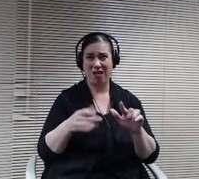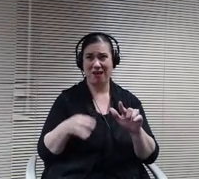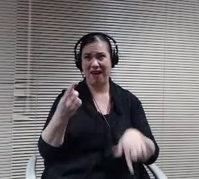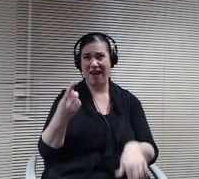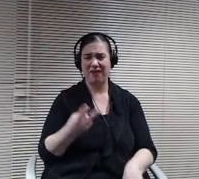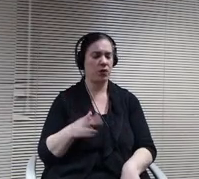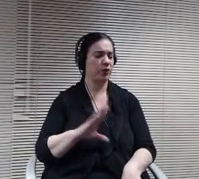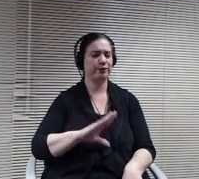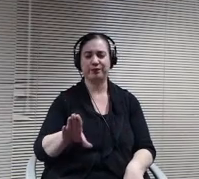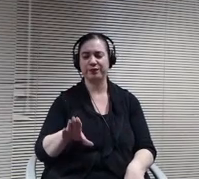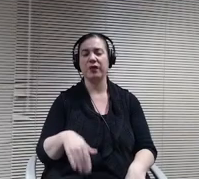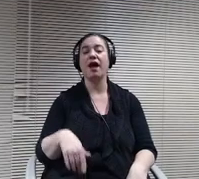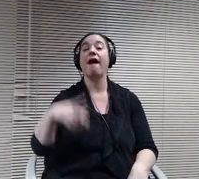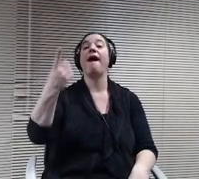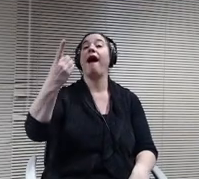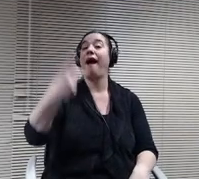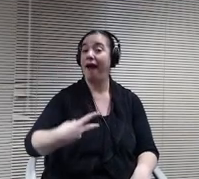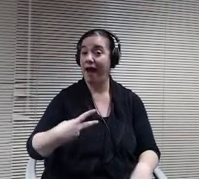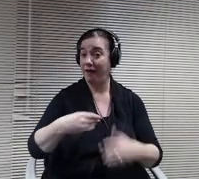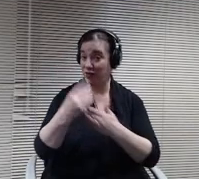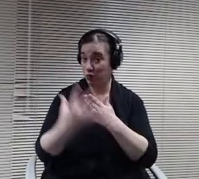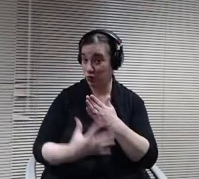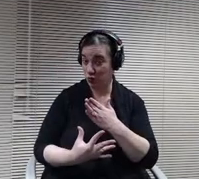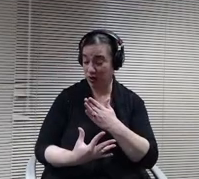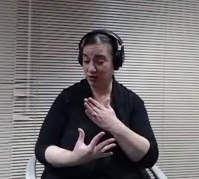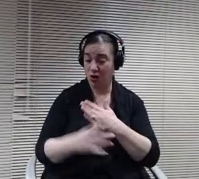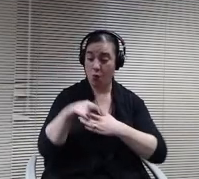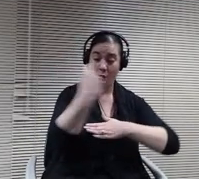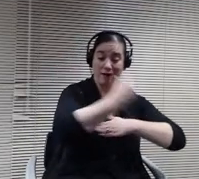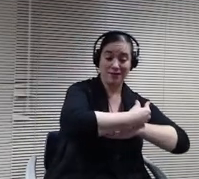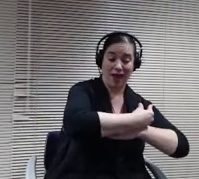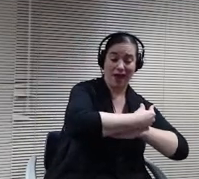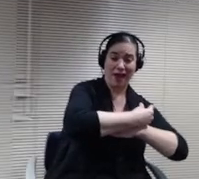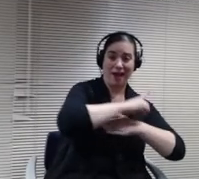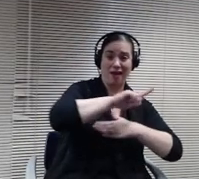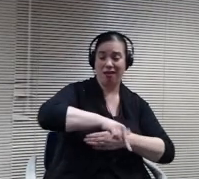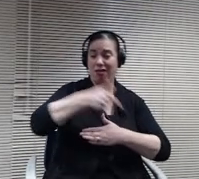another day at the high school. We were worried that if it got